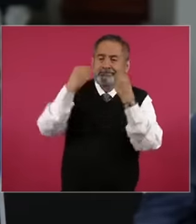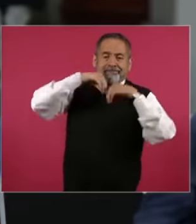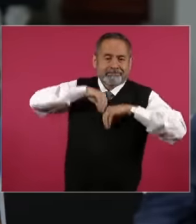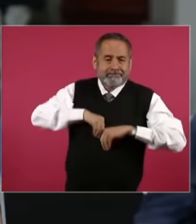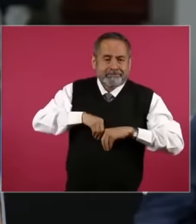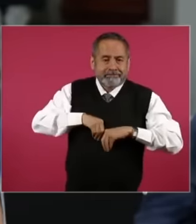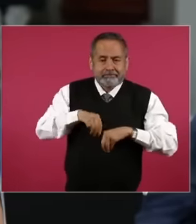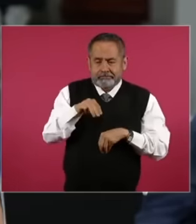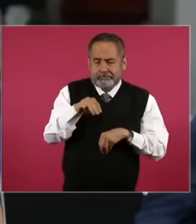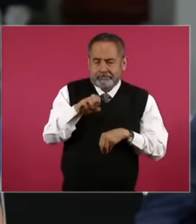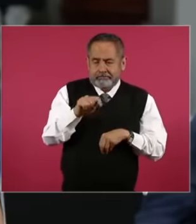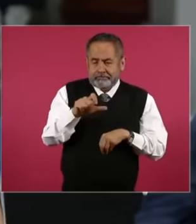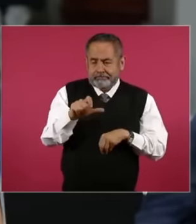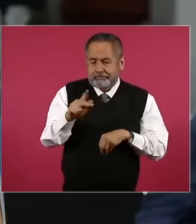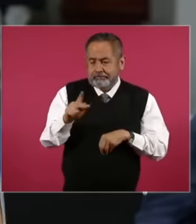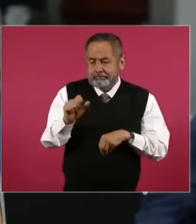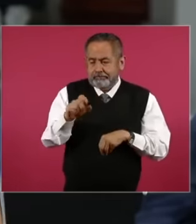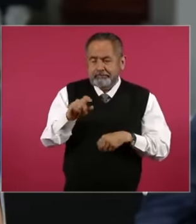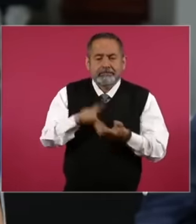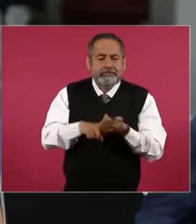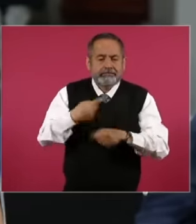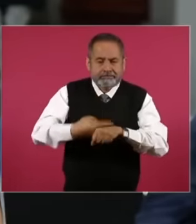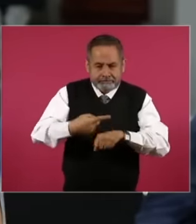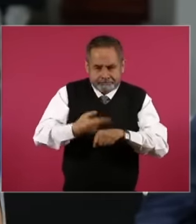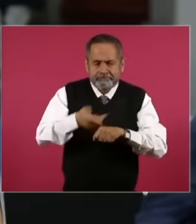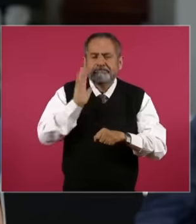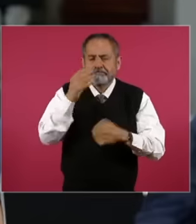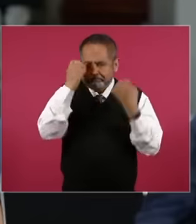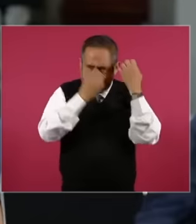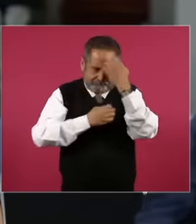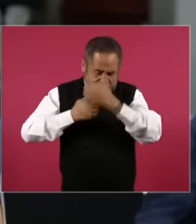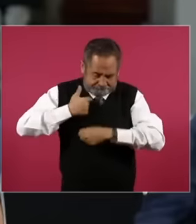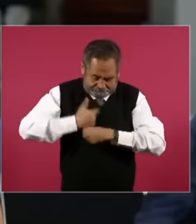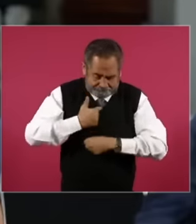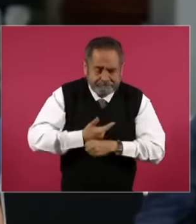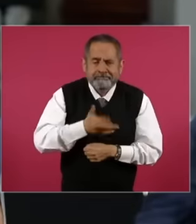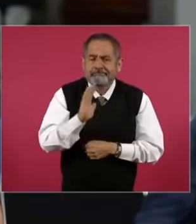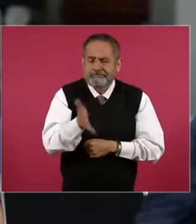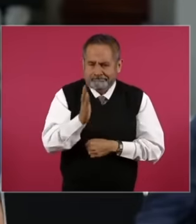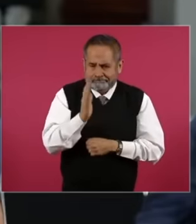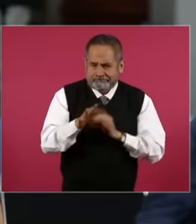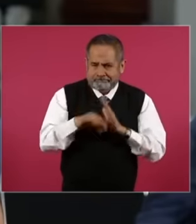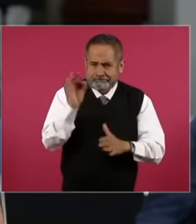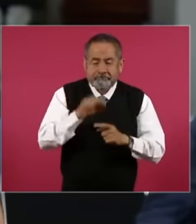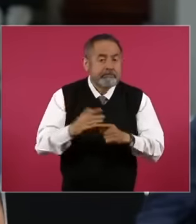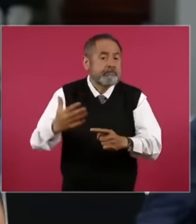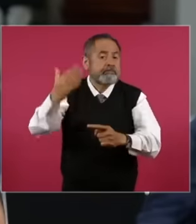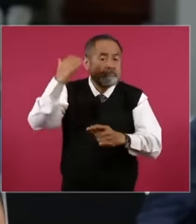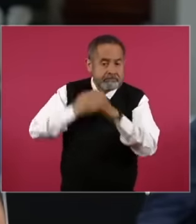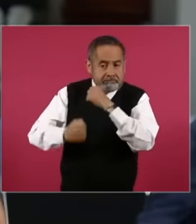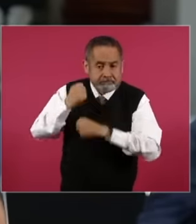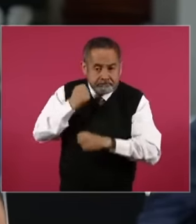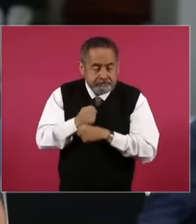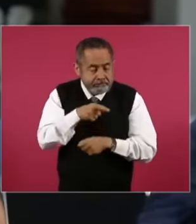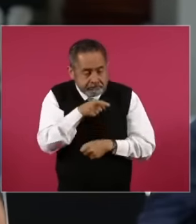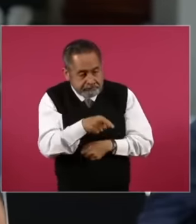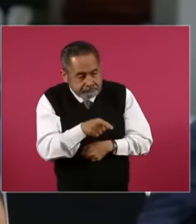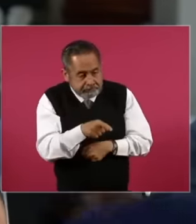detected already diagnosed years ago when we were looking at this matter someone explained to me